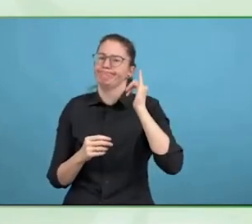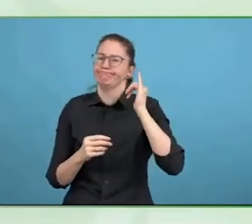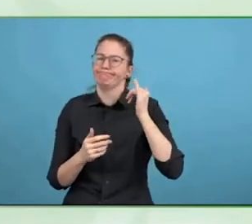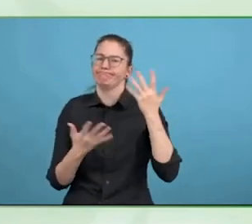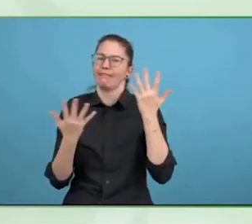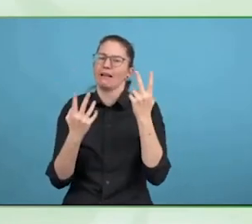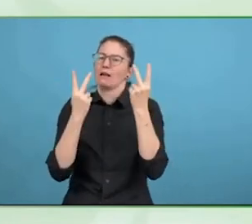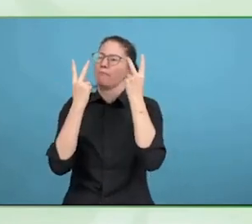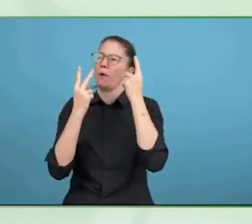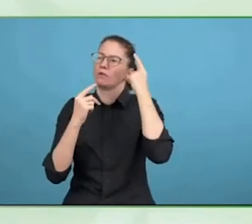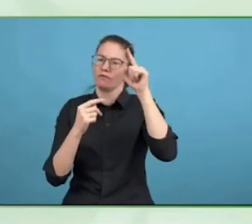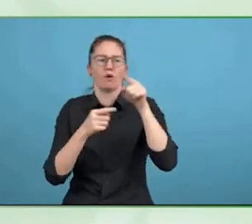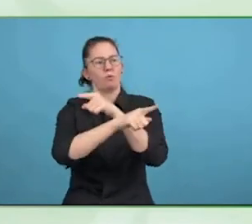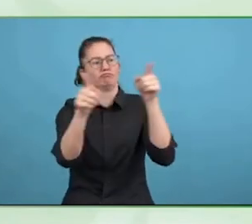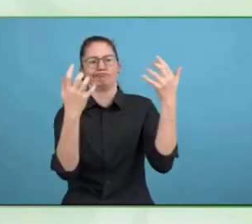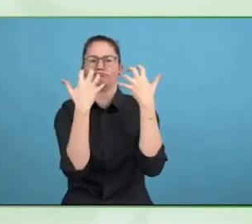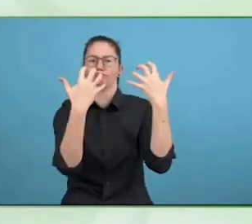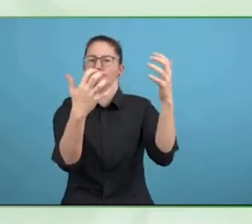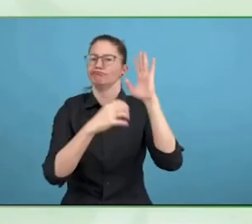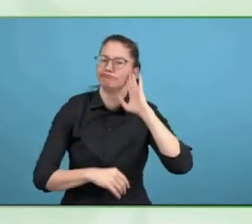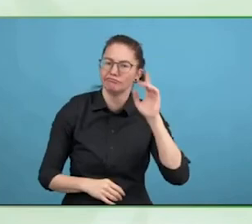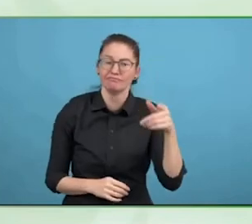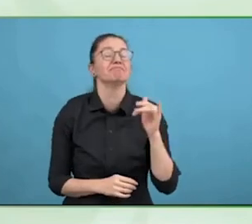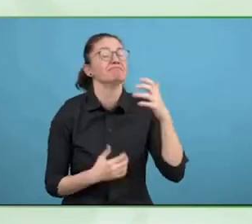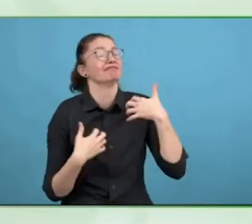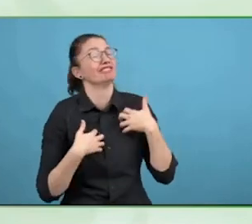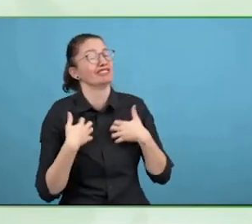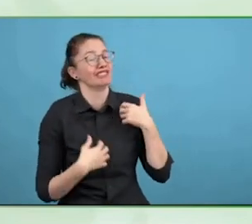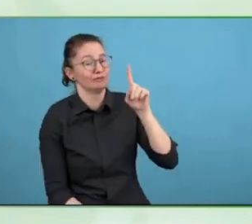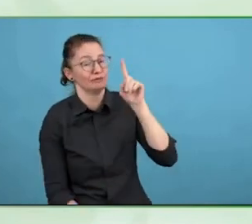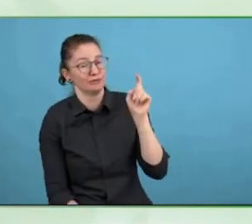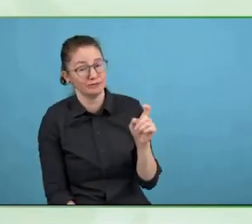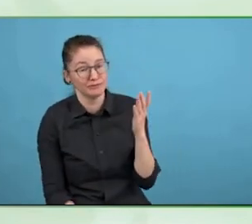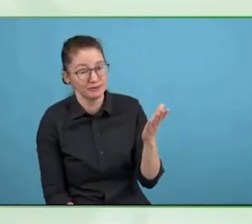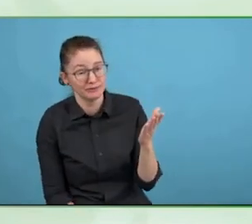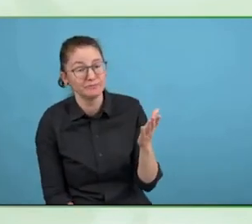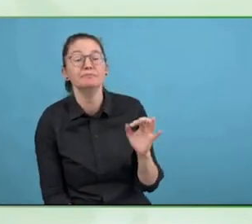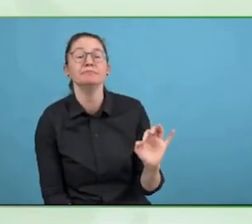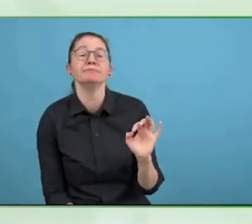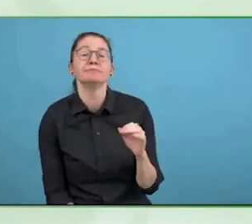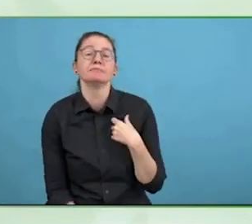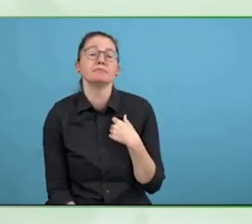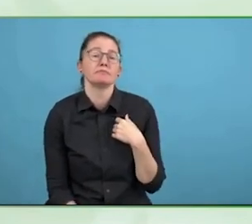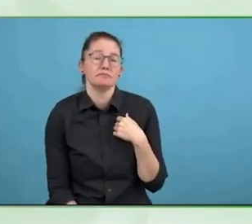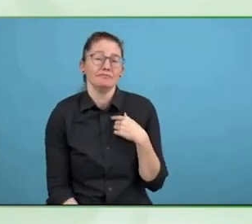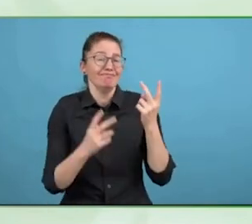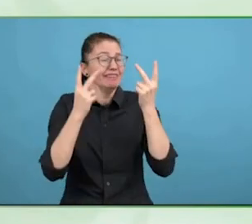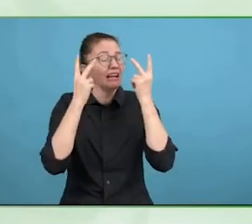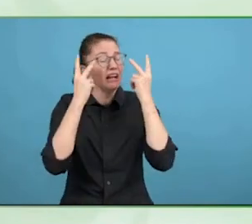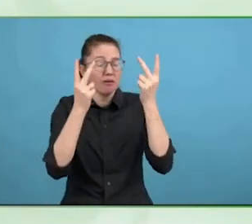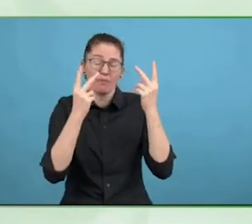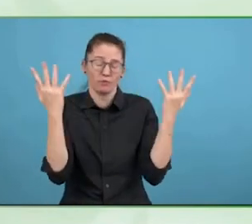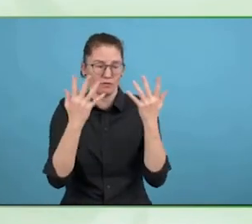including European issues, such that whilst it is possible to argue